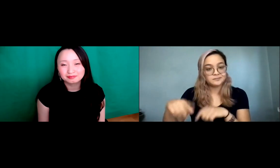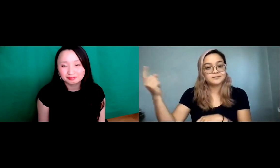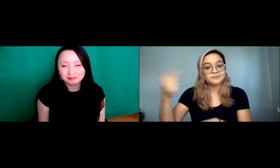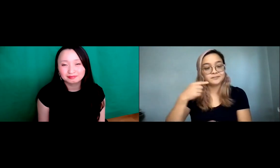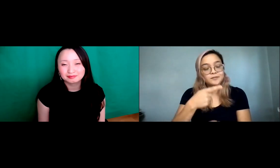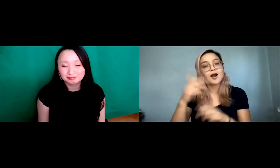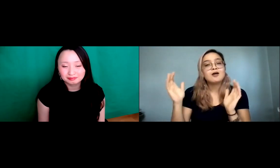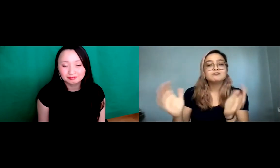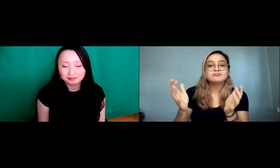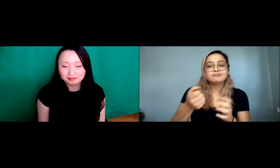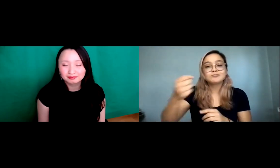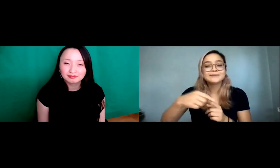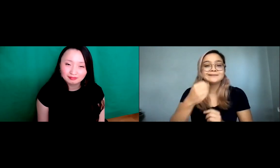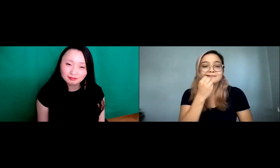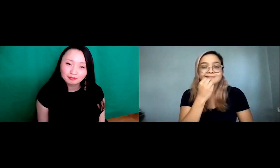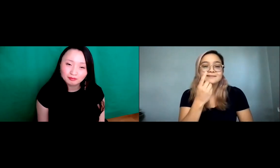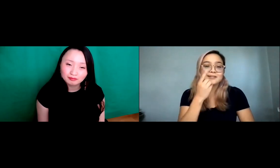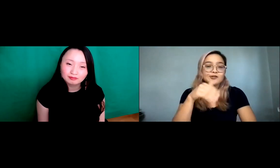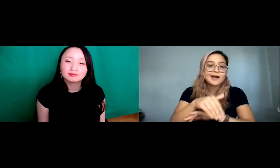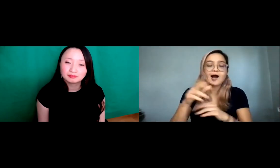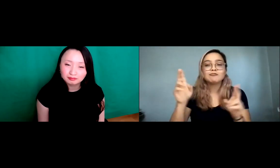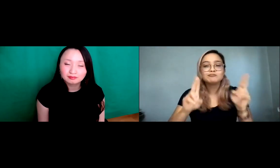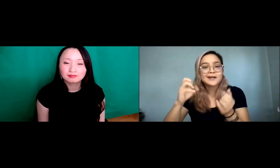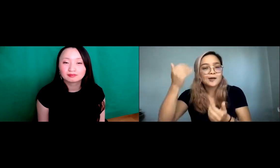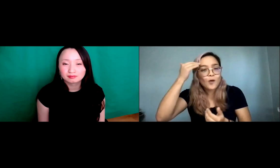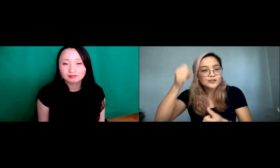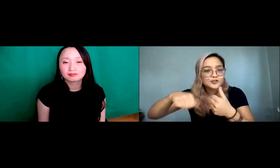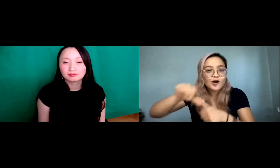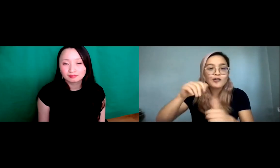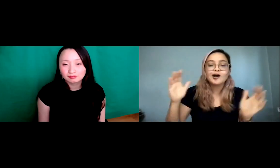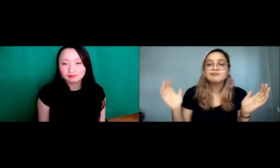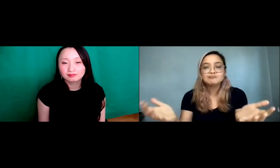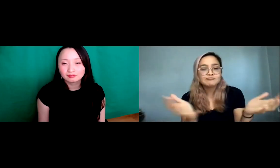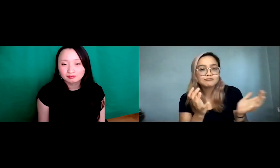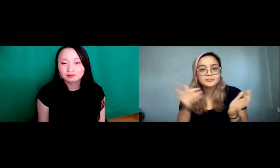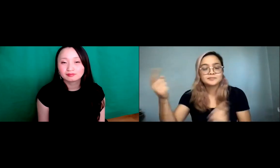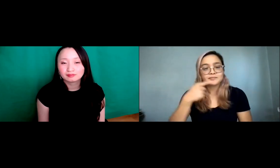My boss there was Japanese and so we would go out to eat dinner at night and just get